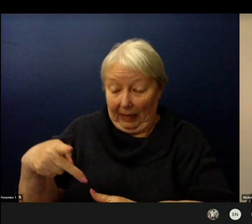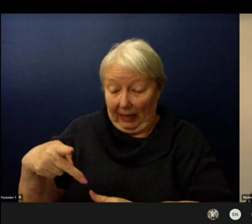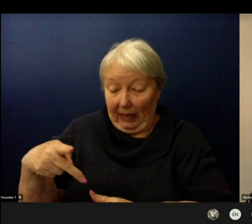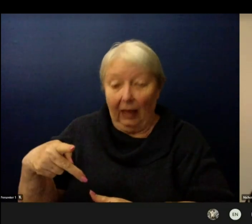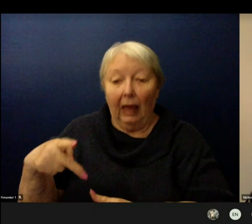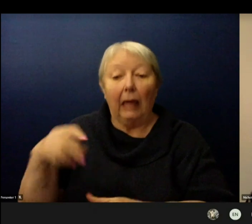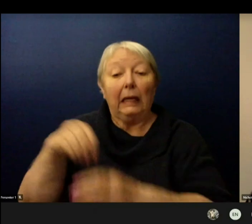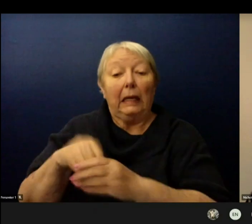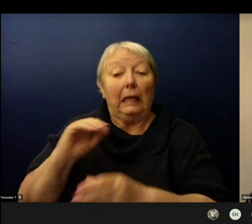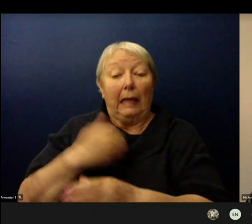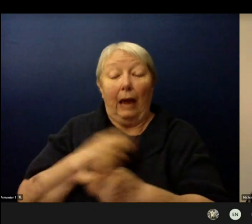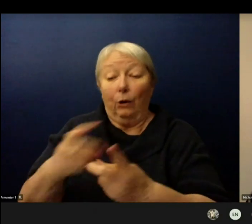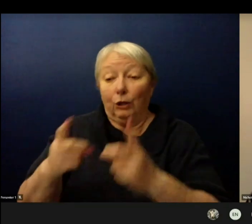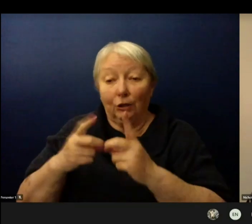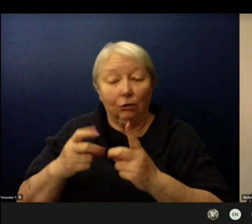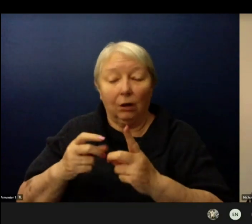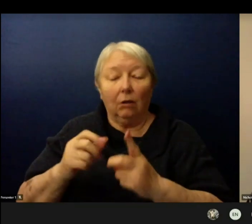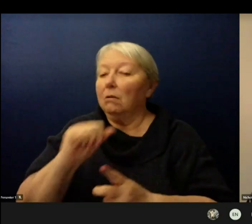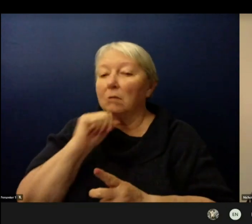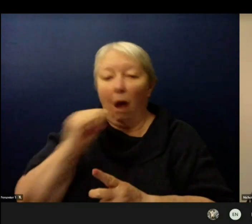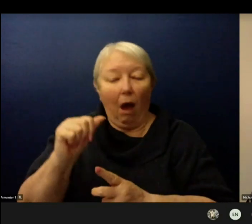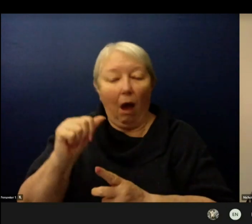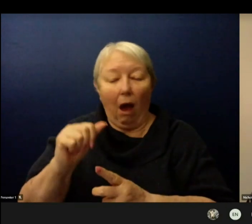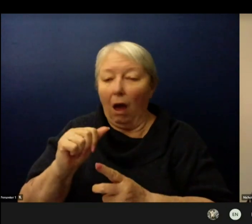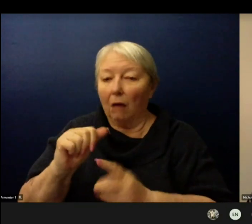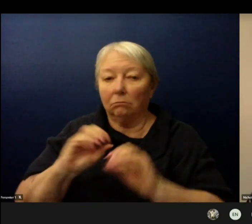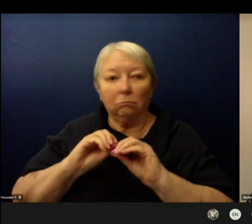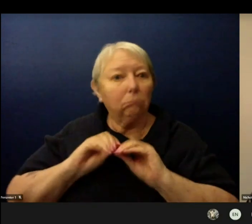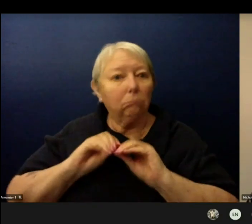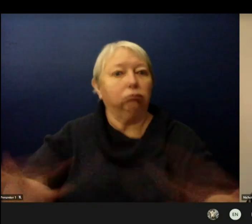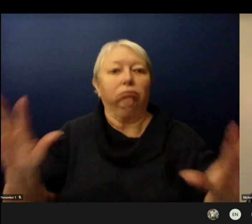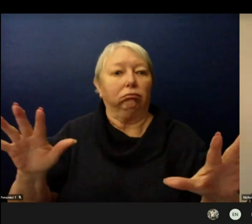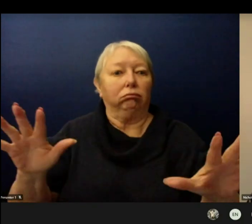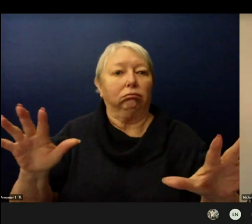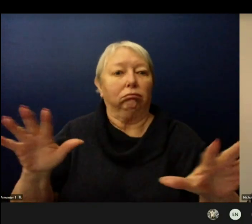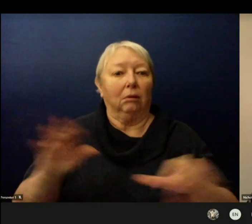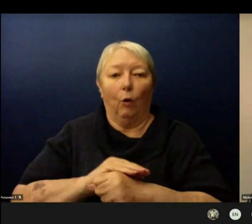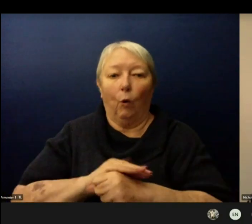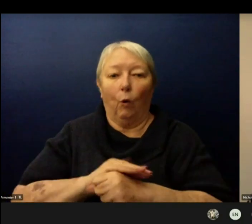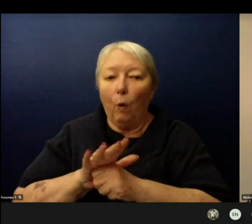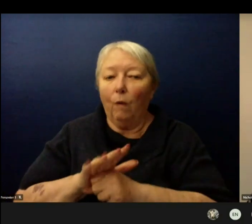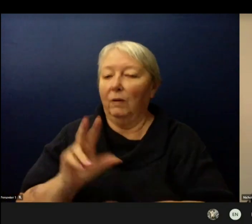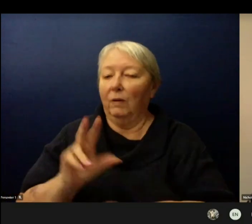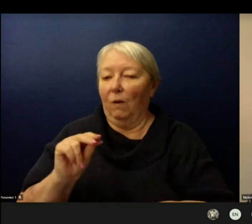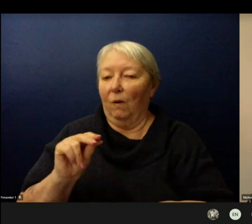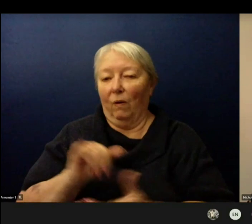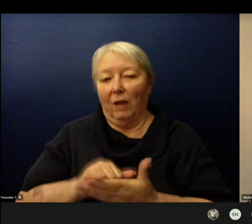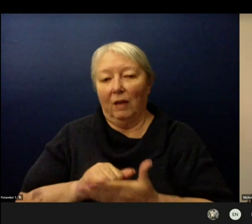This is a testament to our staff our students and their families who are following these protocols.